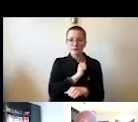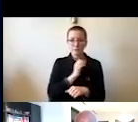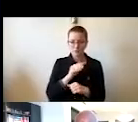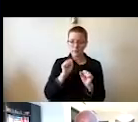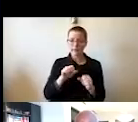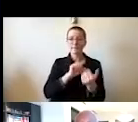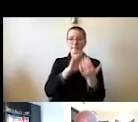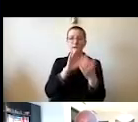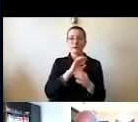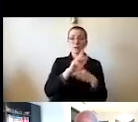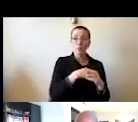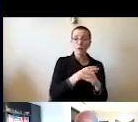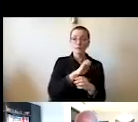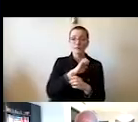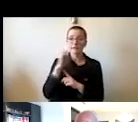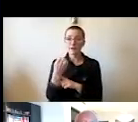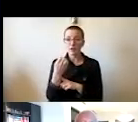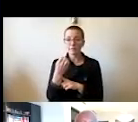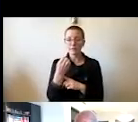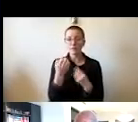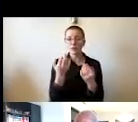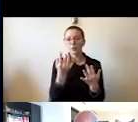that will be waiting on the other side of this pandemic.